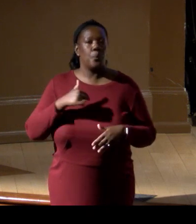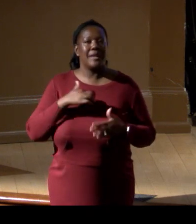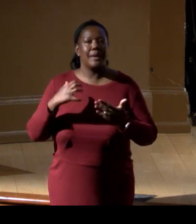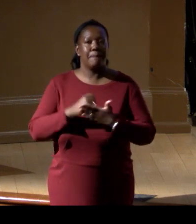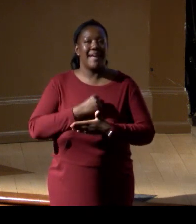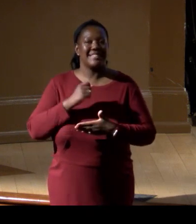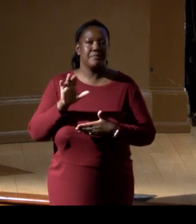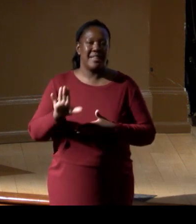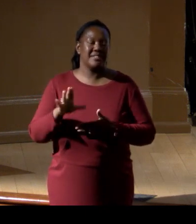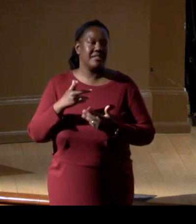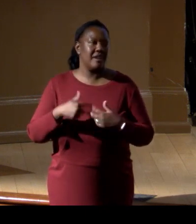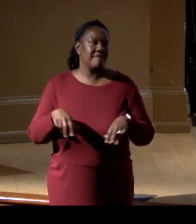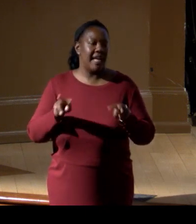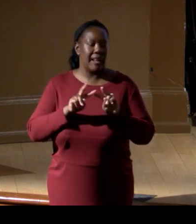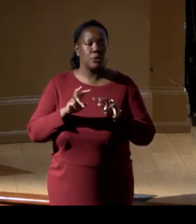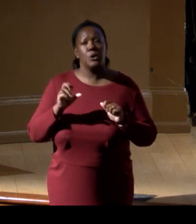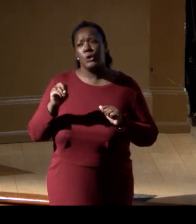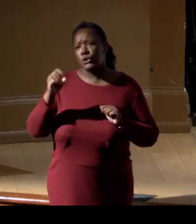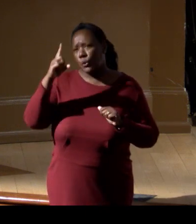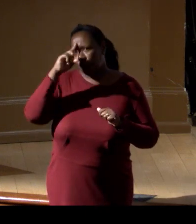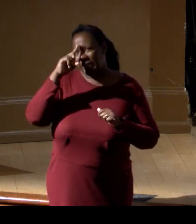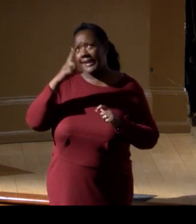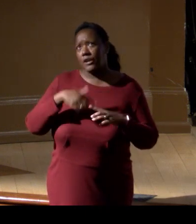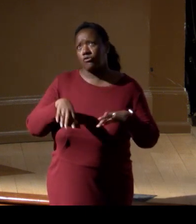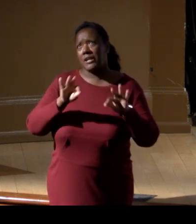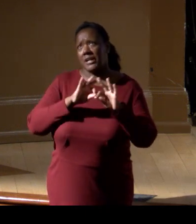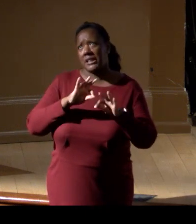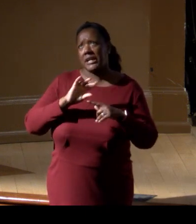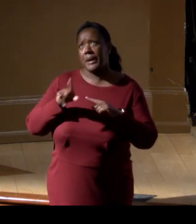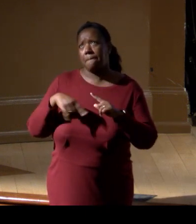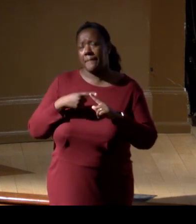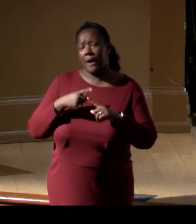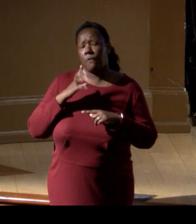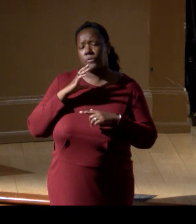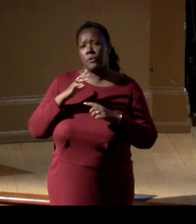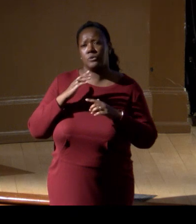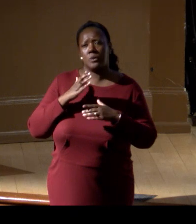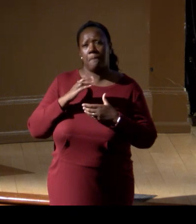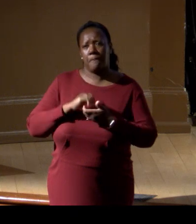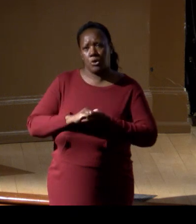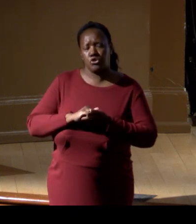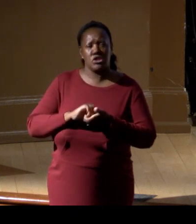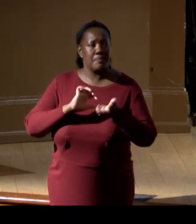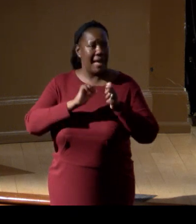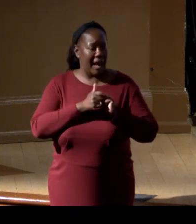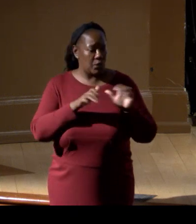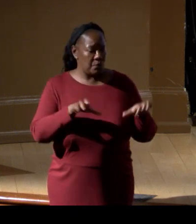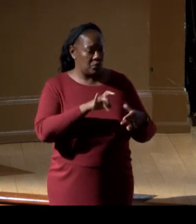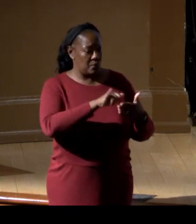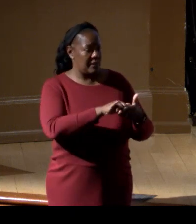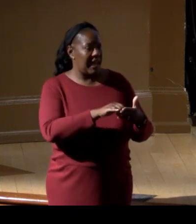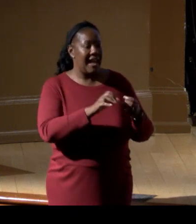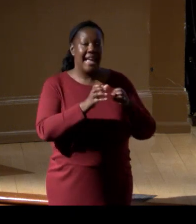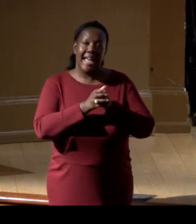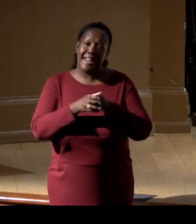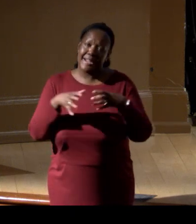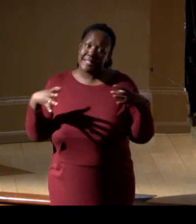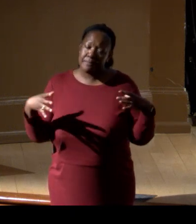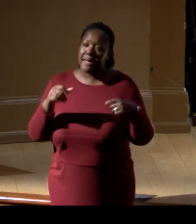So think critically about those partnerships, how to do it, and how to really expand to non-traditional partners